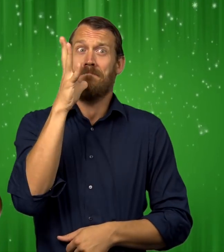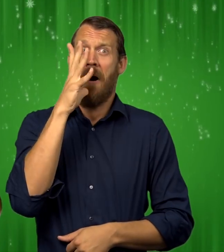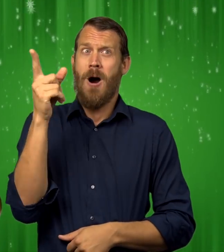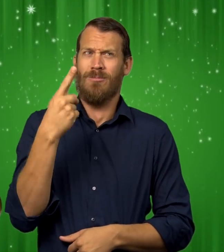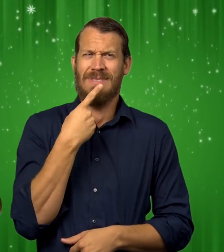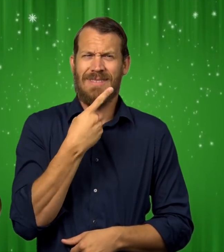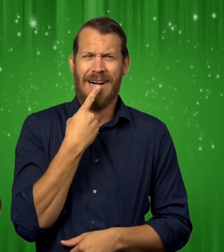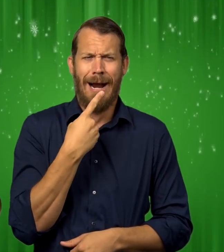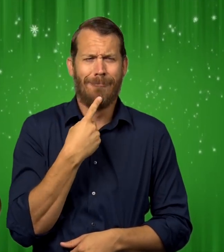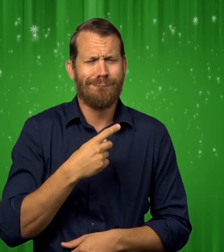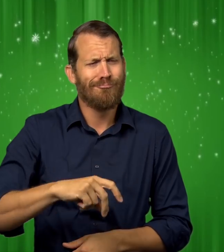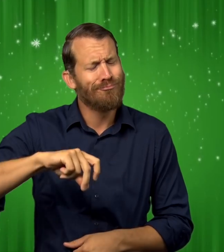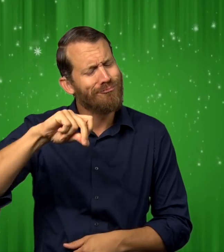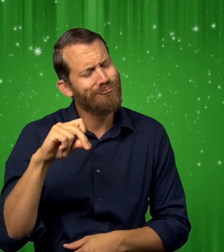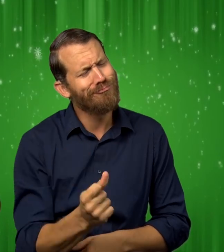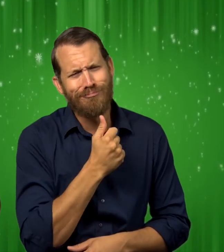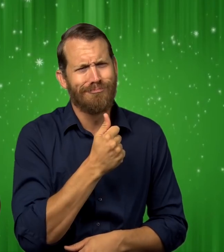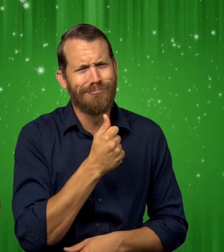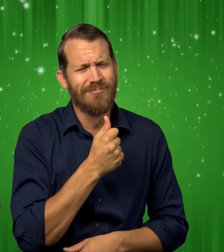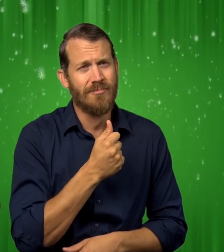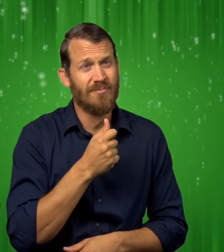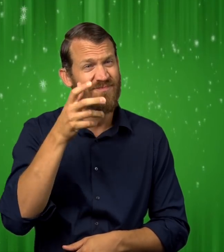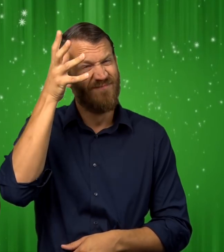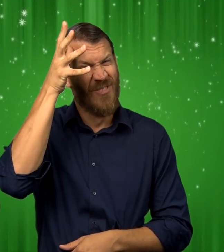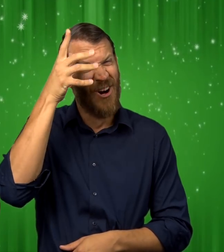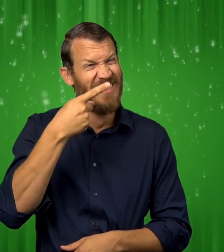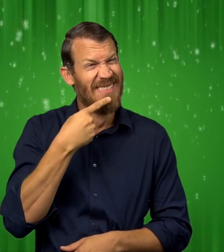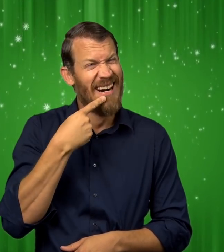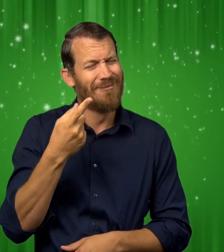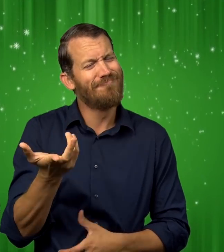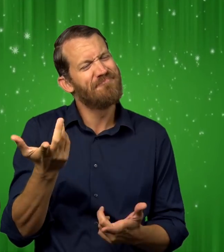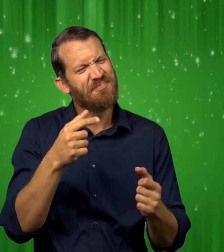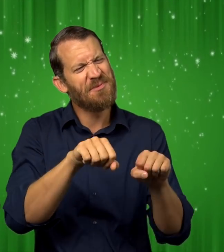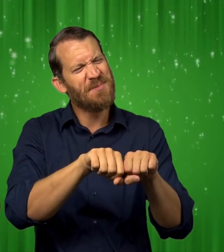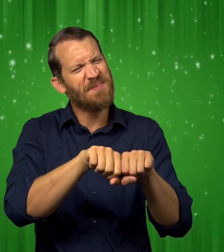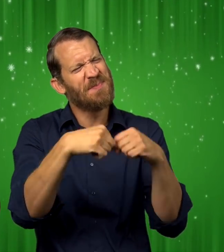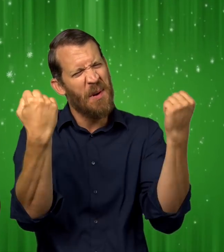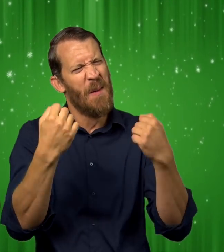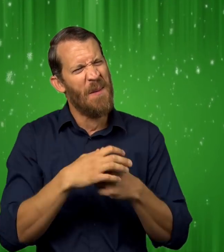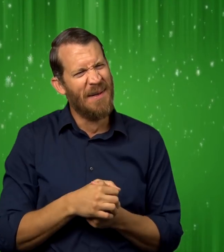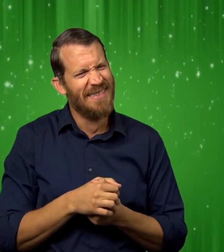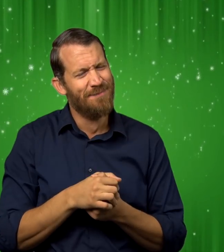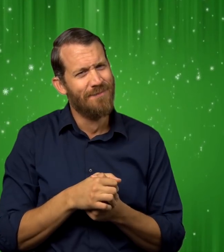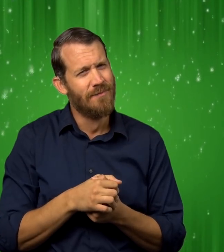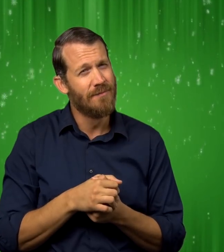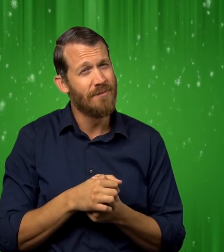but my mother said, "That's too bad." "Yes," said my father, "It's broken."